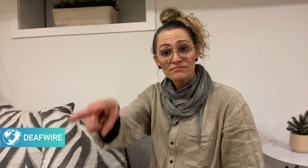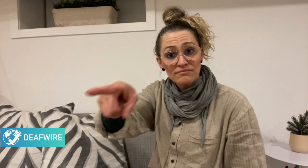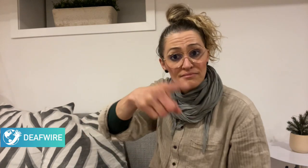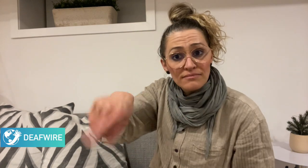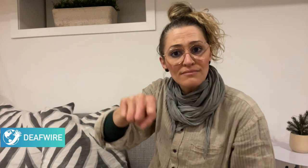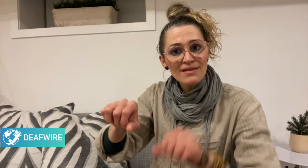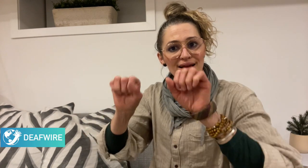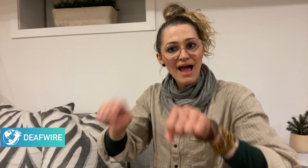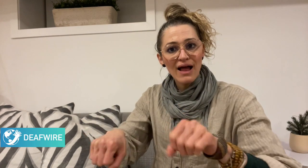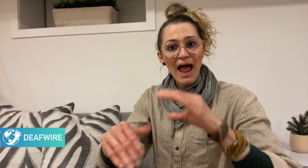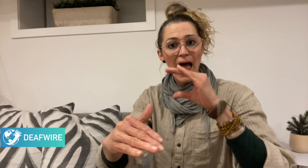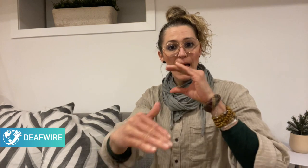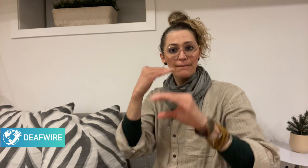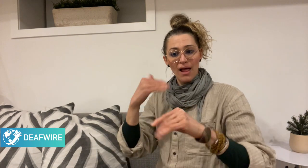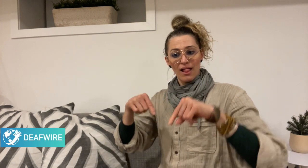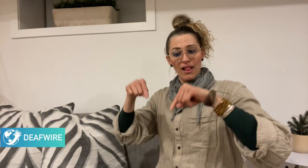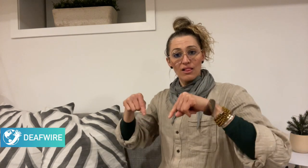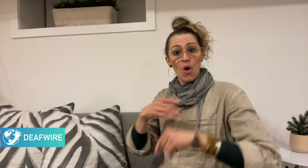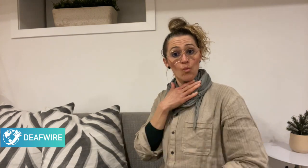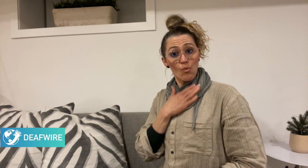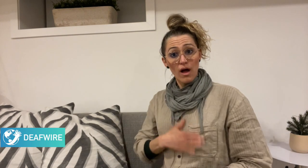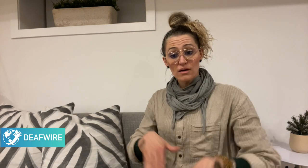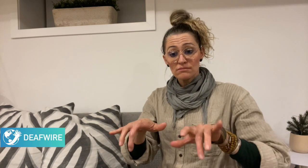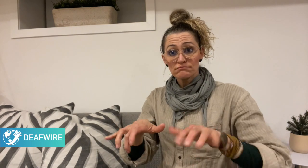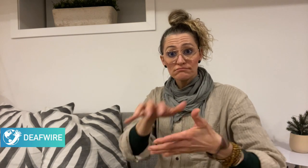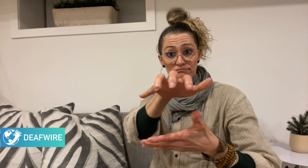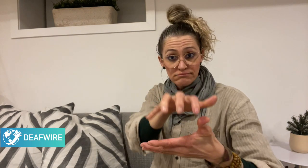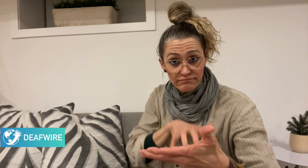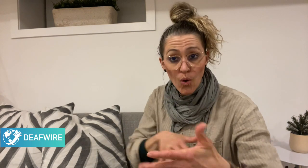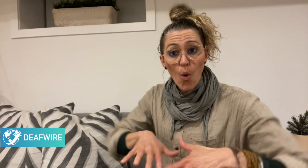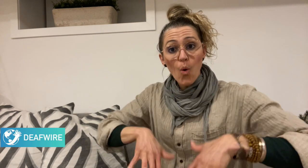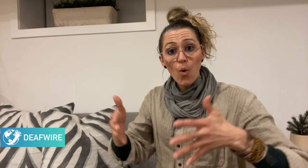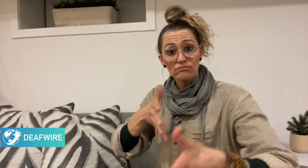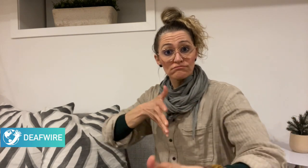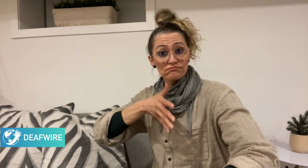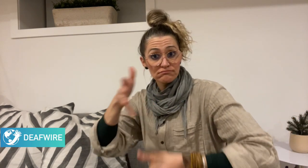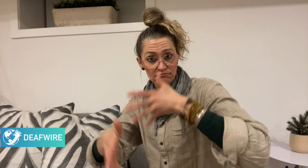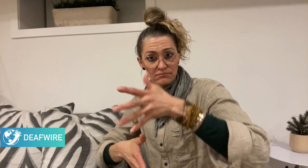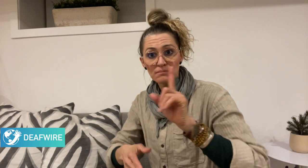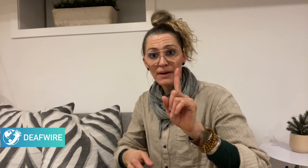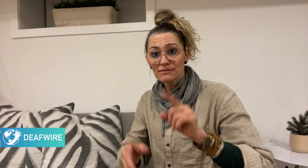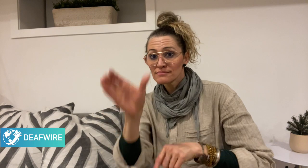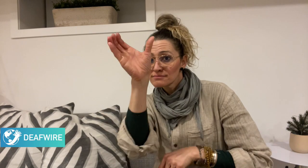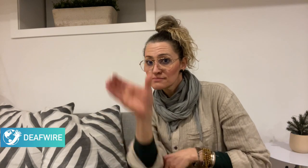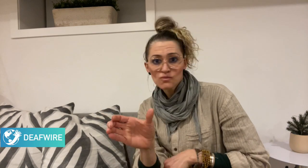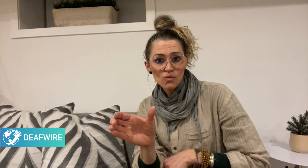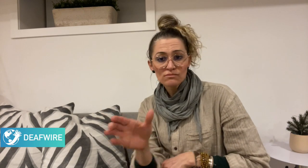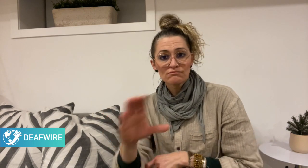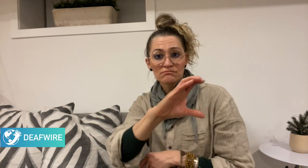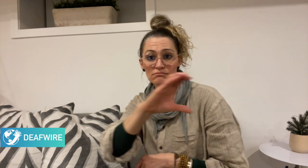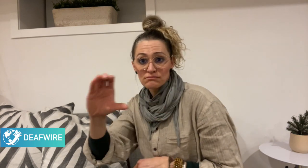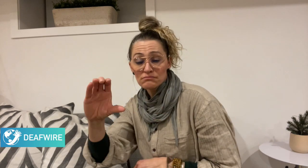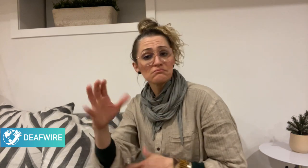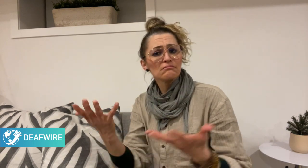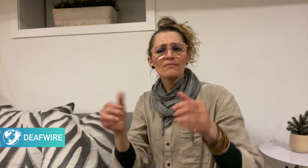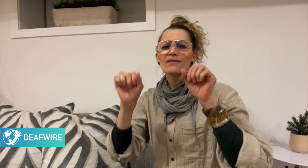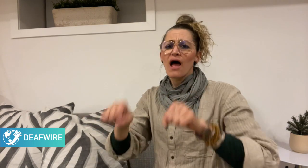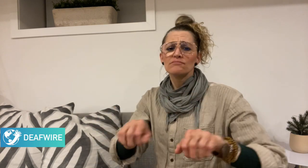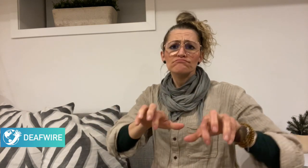You can email your text or video comments